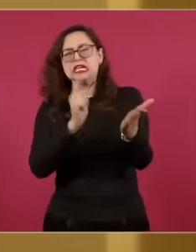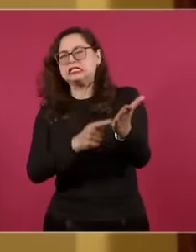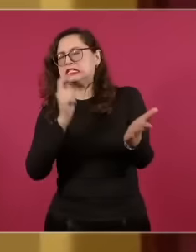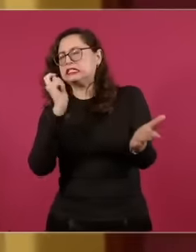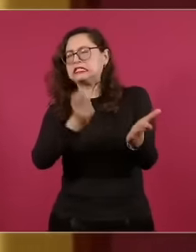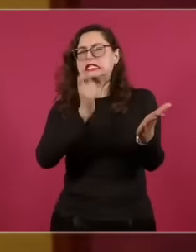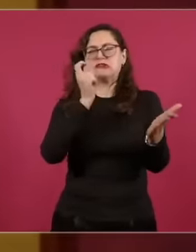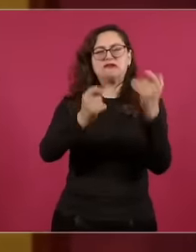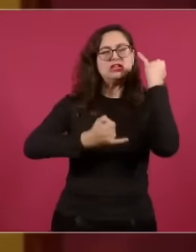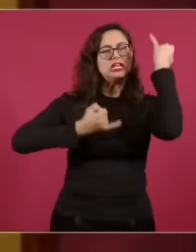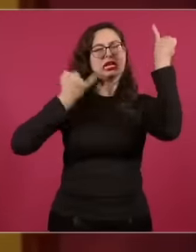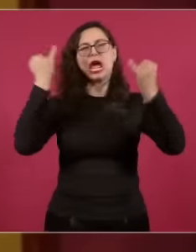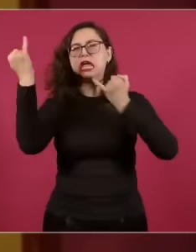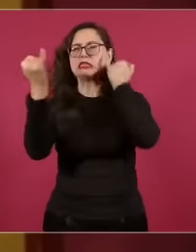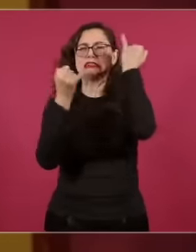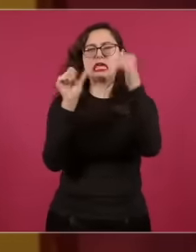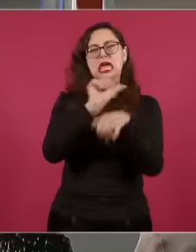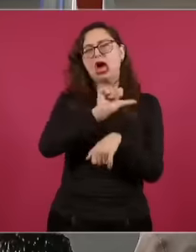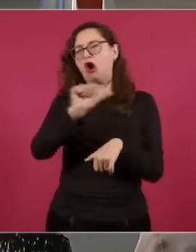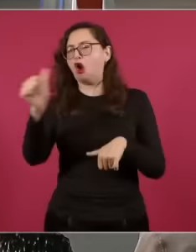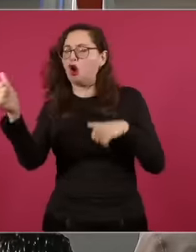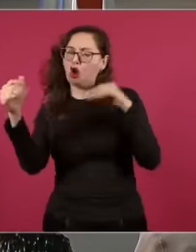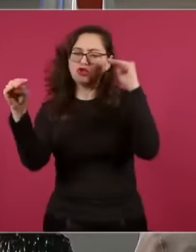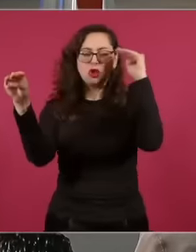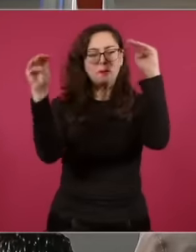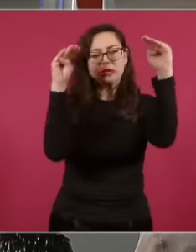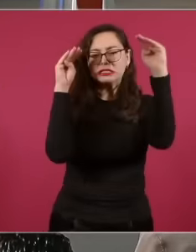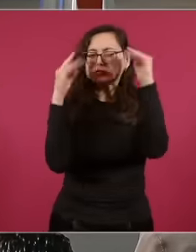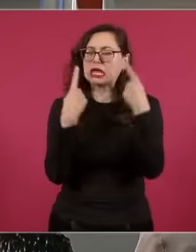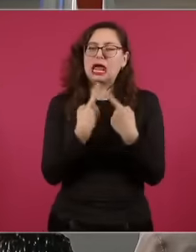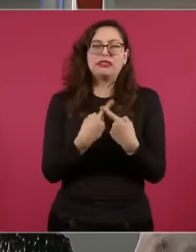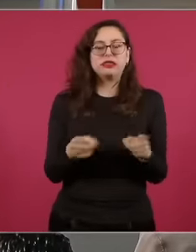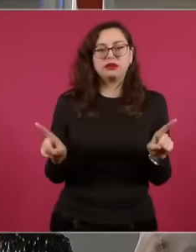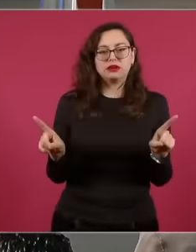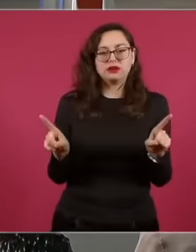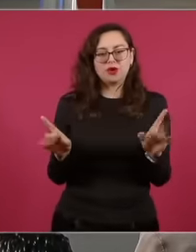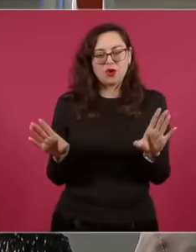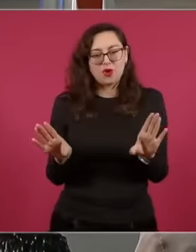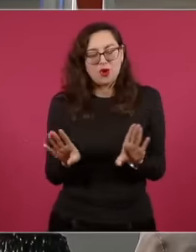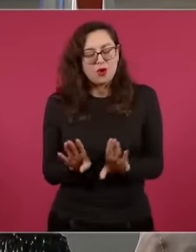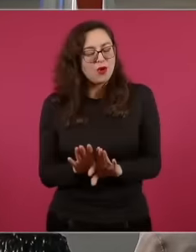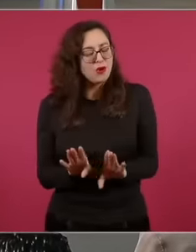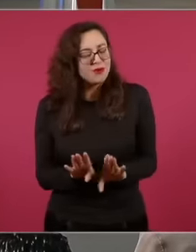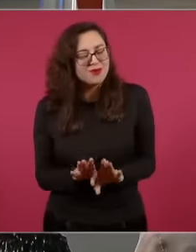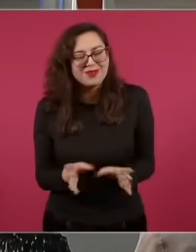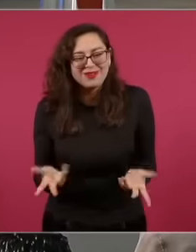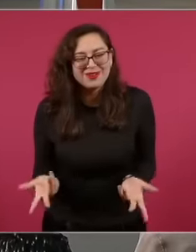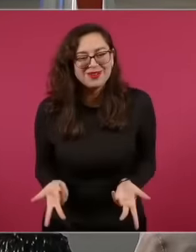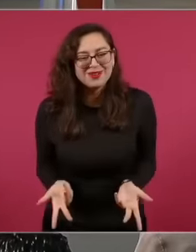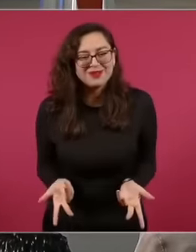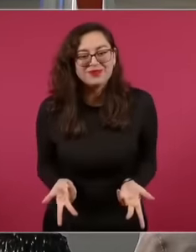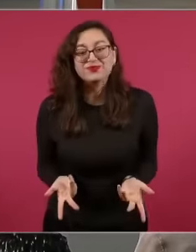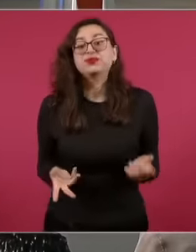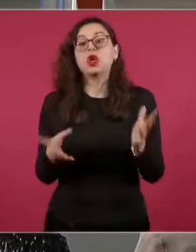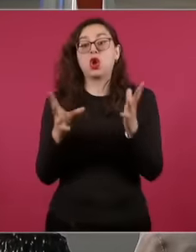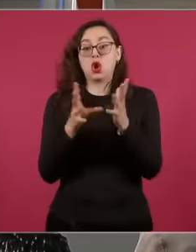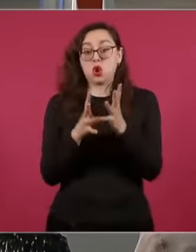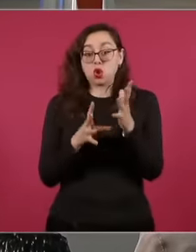like it if you give me the first one that, as the Constitution says, where the Constitution says